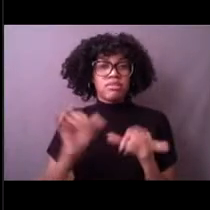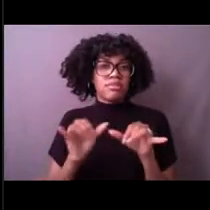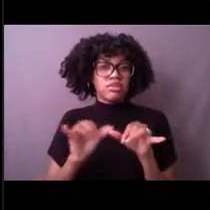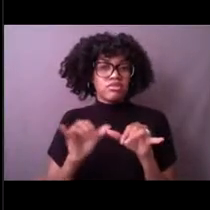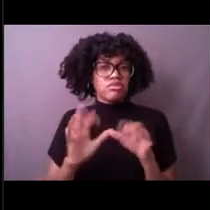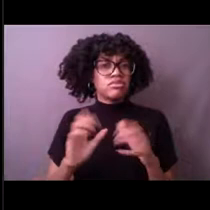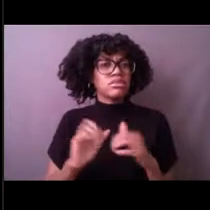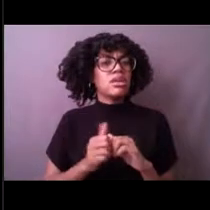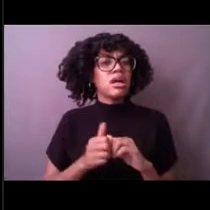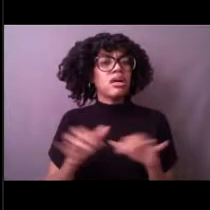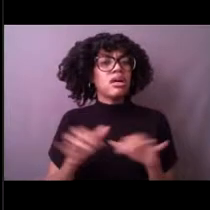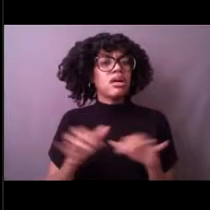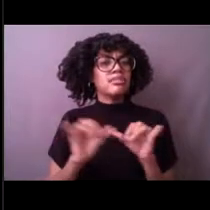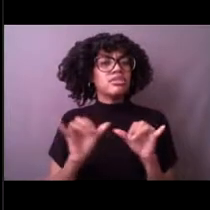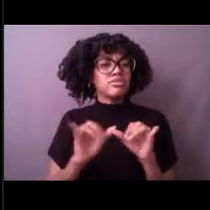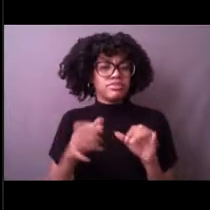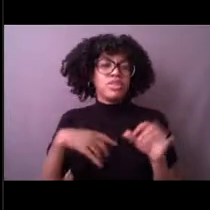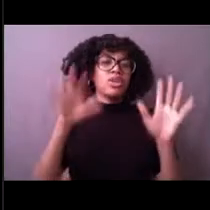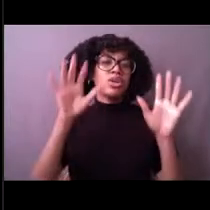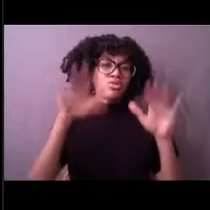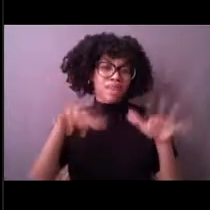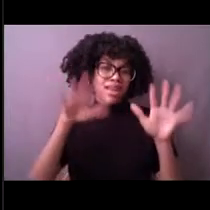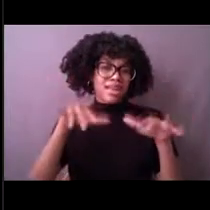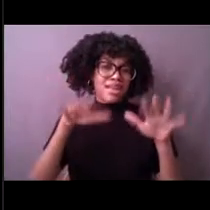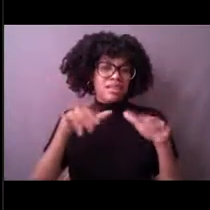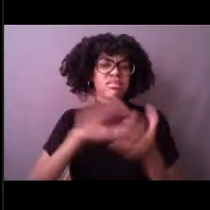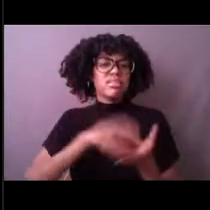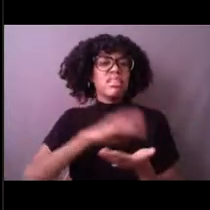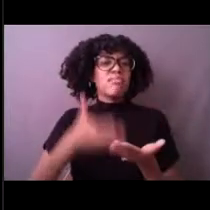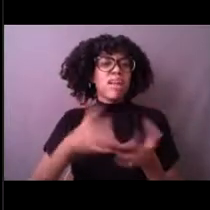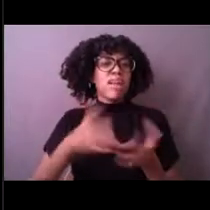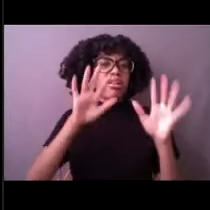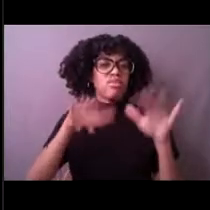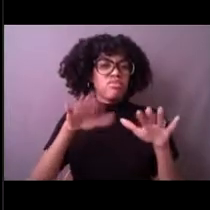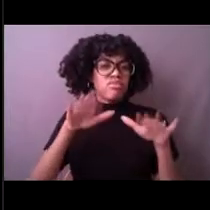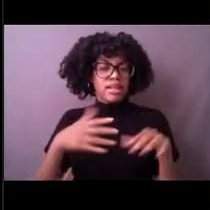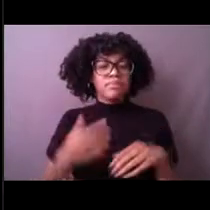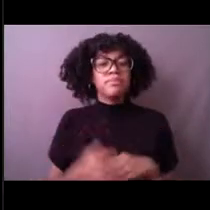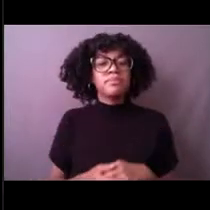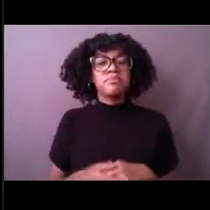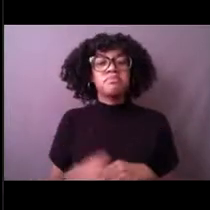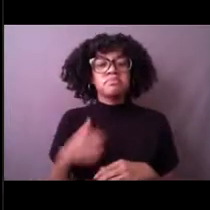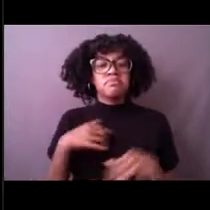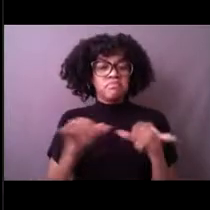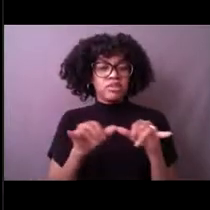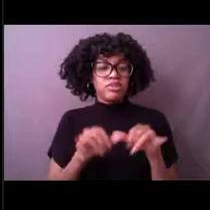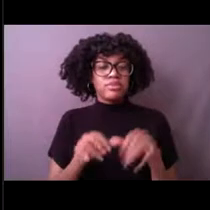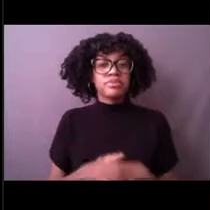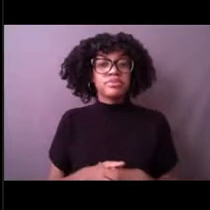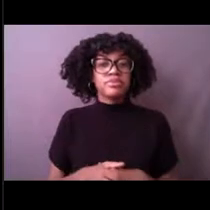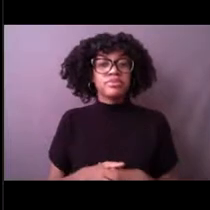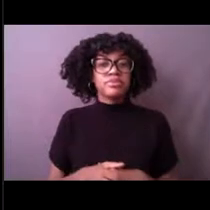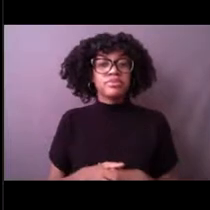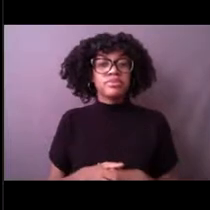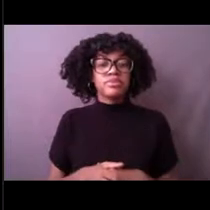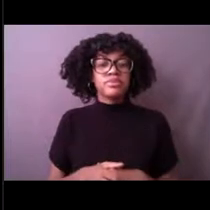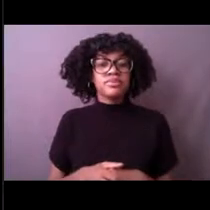rain rate or the amount of rain over time. And we can also measure the sun's radiation